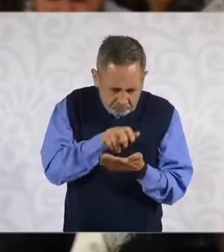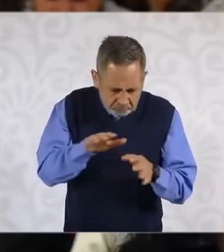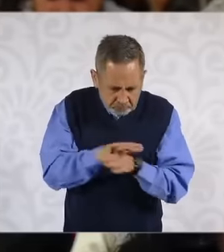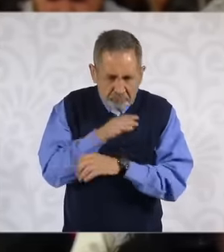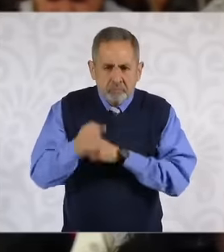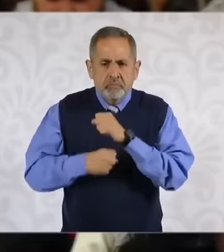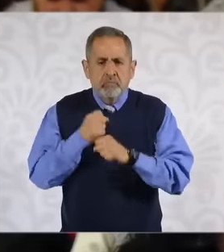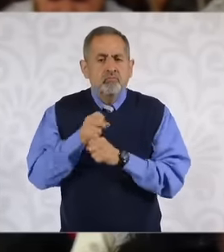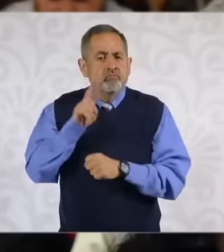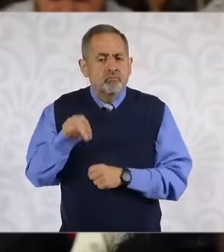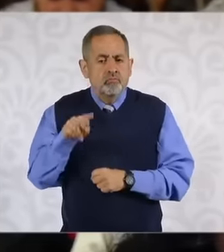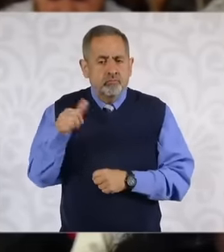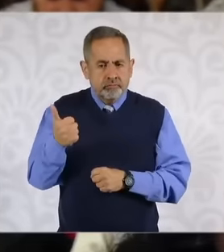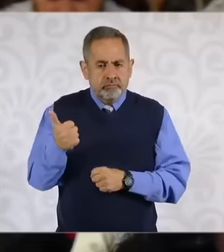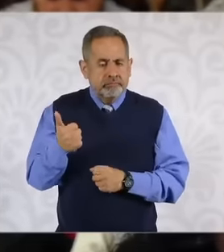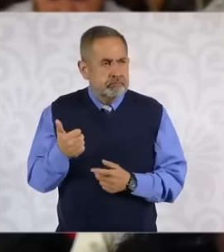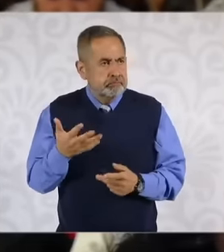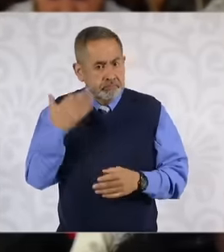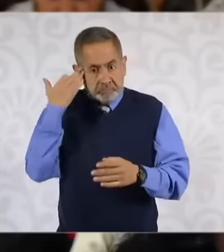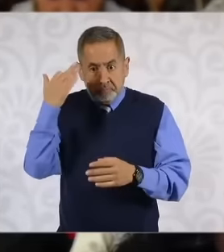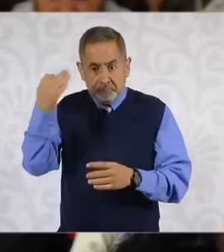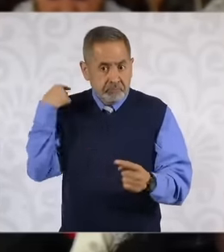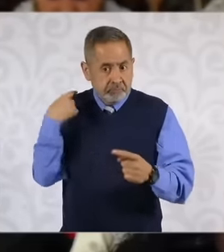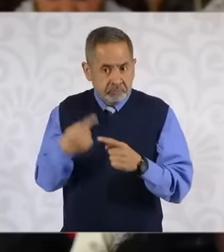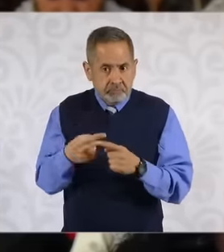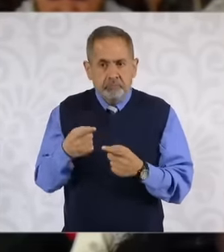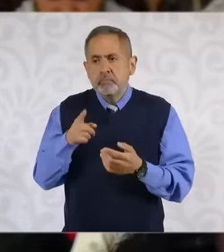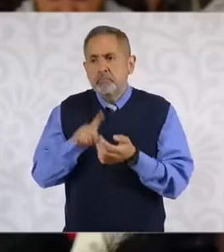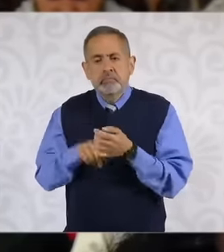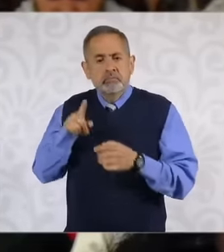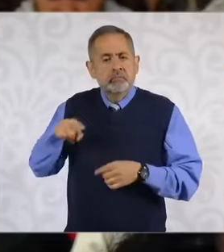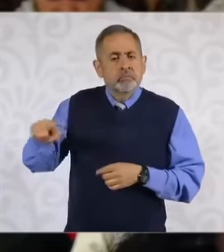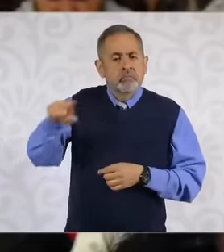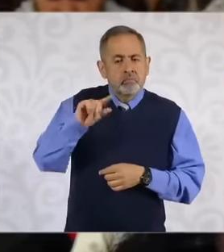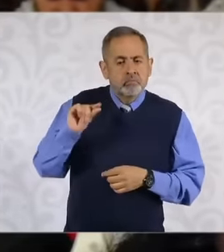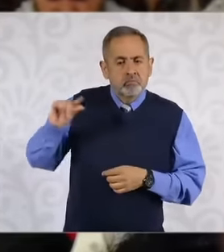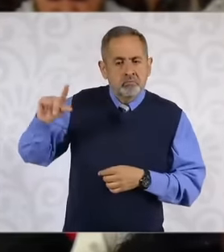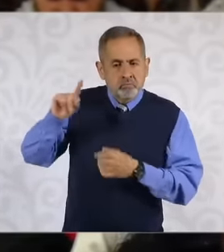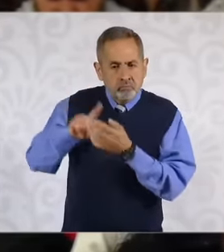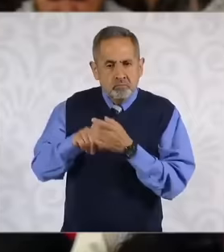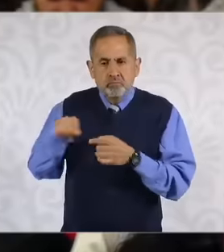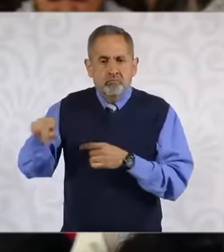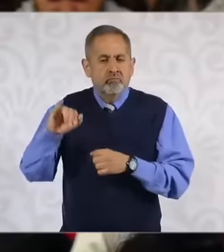Since that time, the officials or middle managers that we are talking about, from liaison heads of department